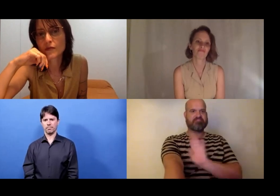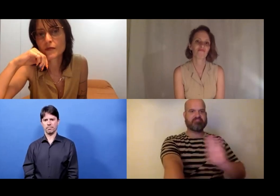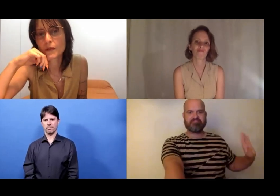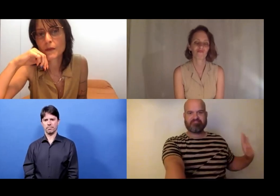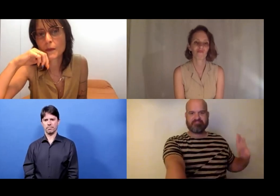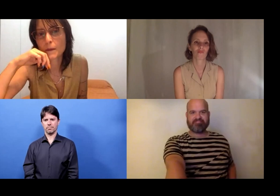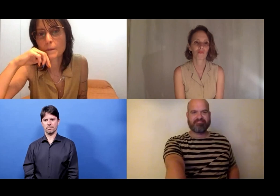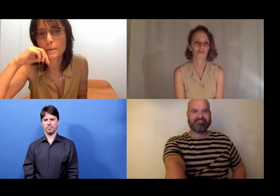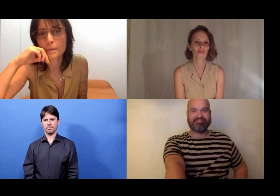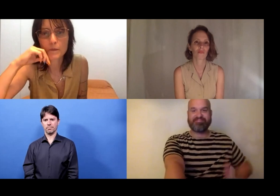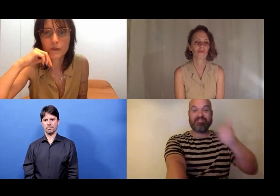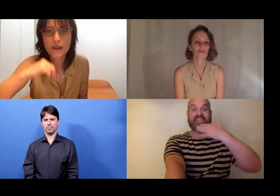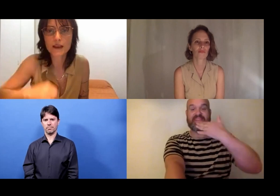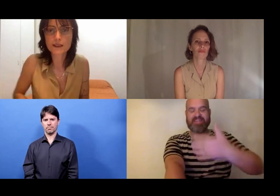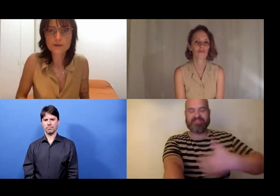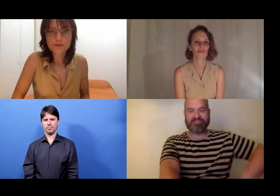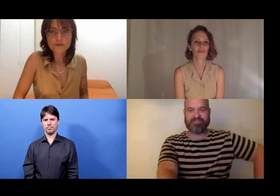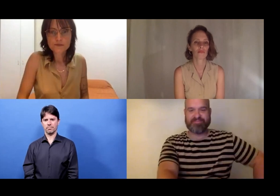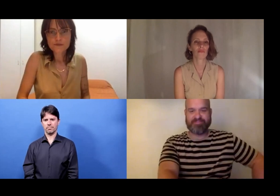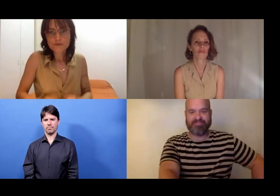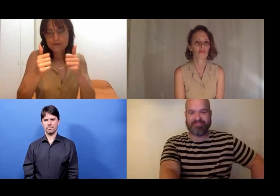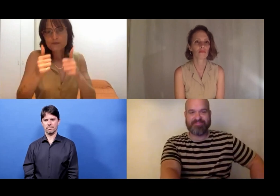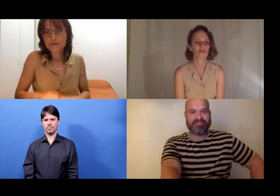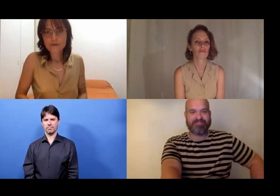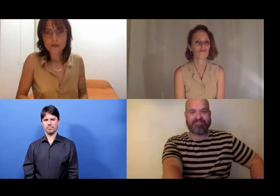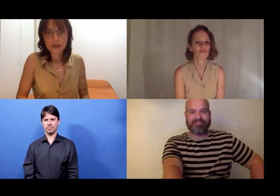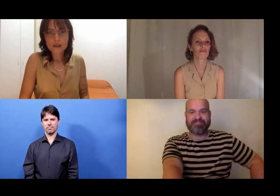and I really would not recommend it.